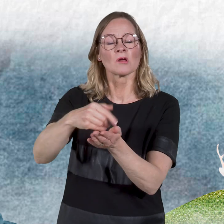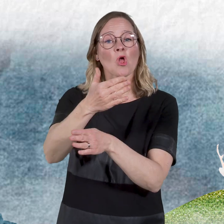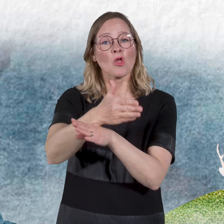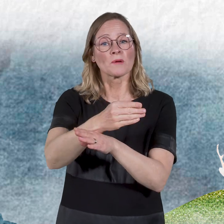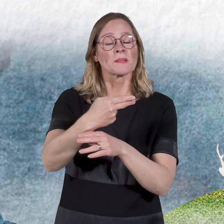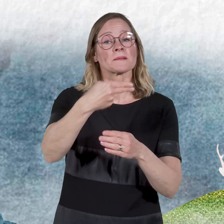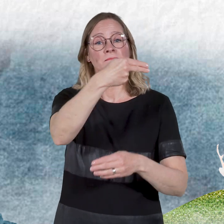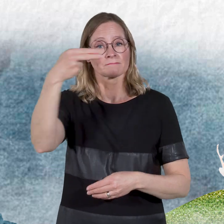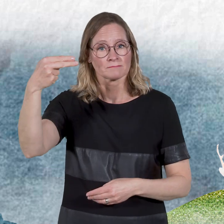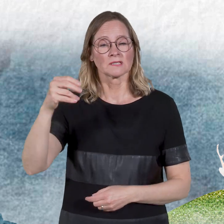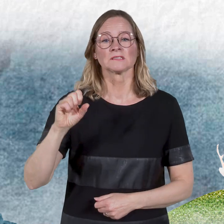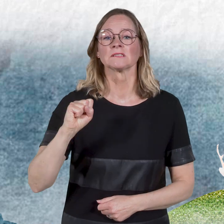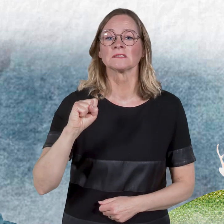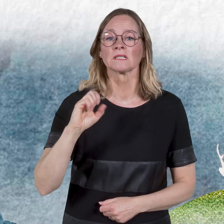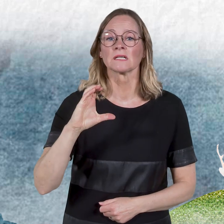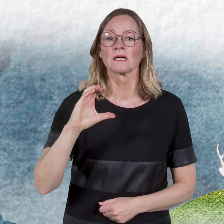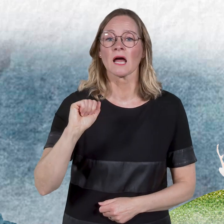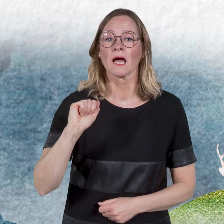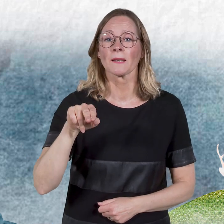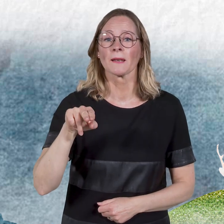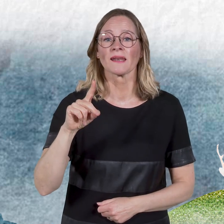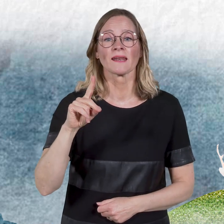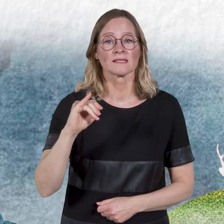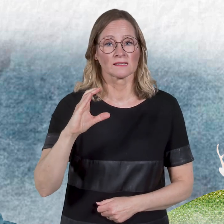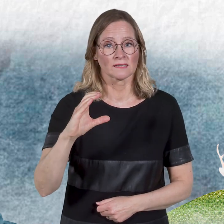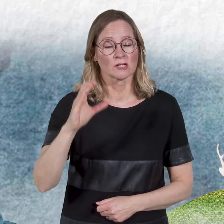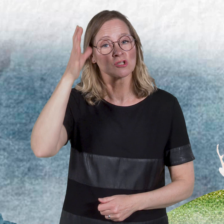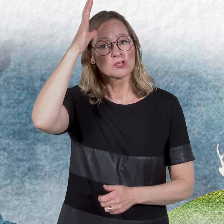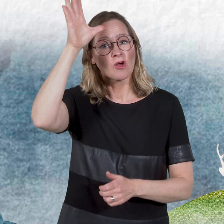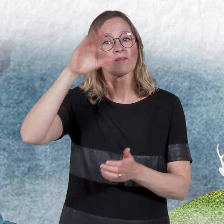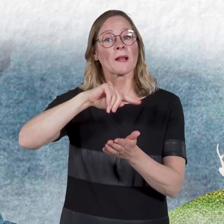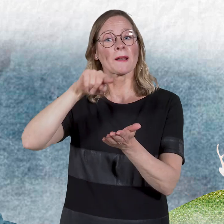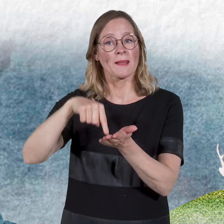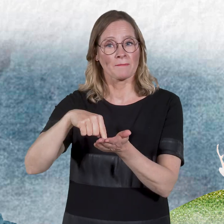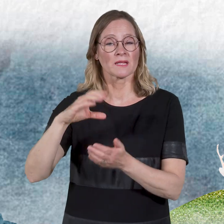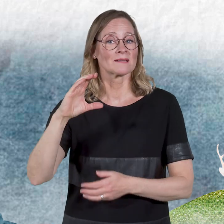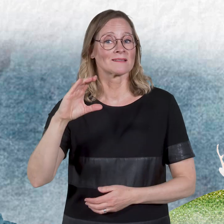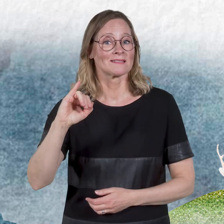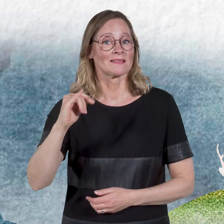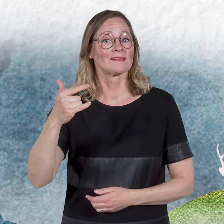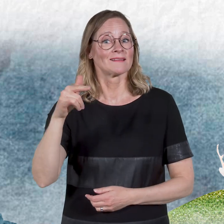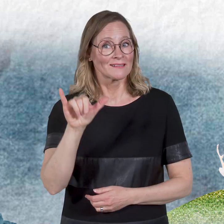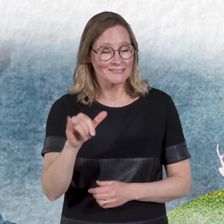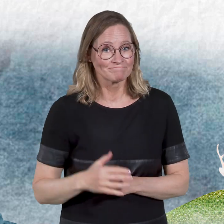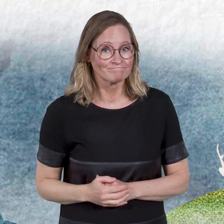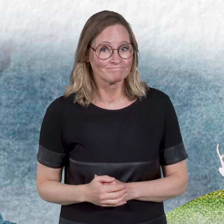at hotel Scandic Rovaniemi City.